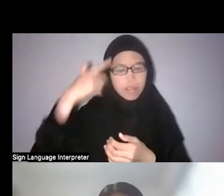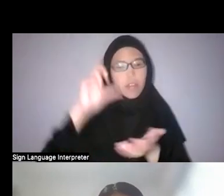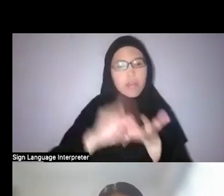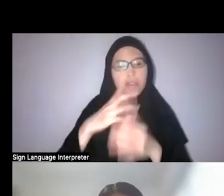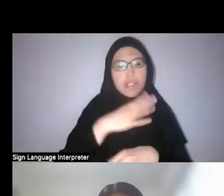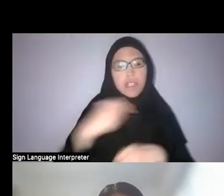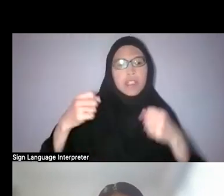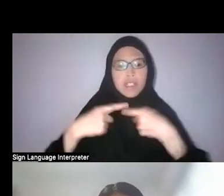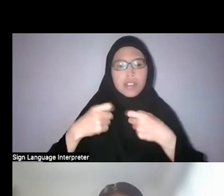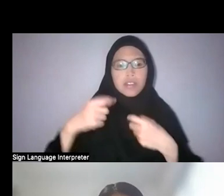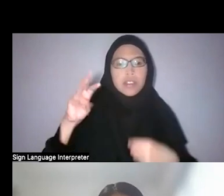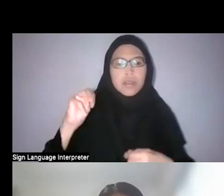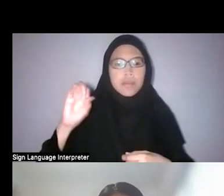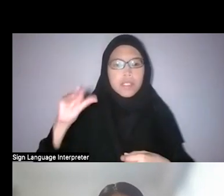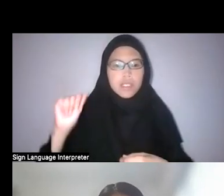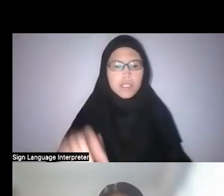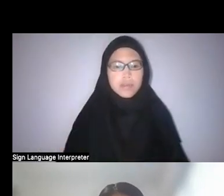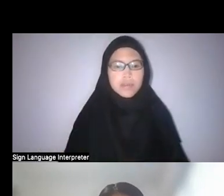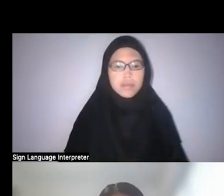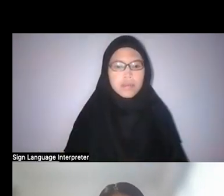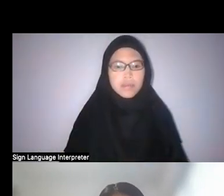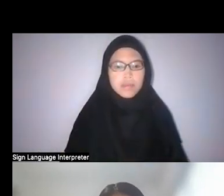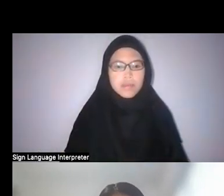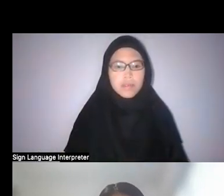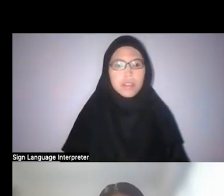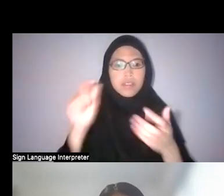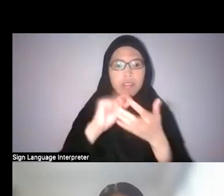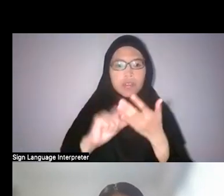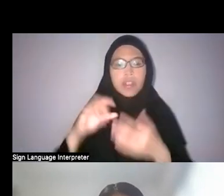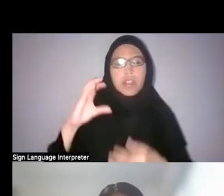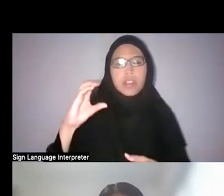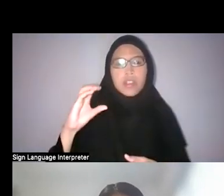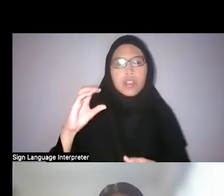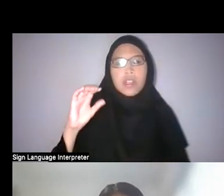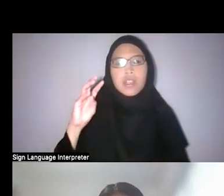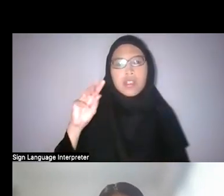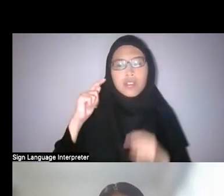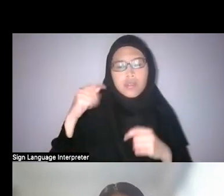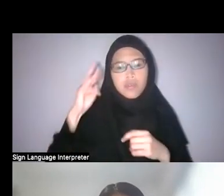a volume of essays on Singapore’s decolonial history. Faris, please take it away.